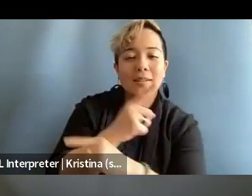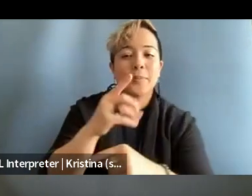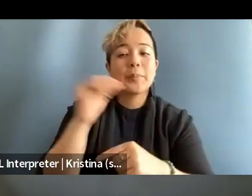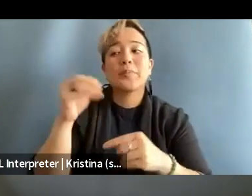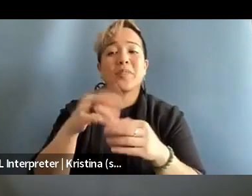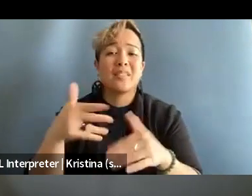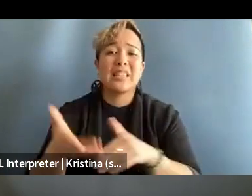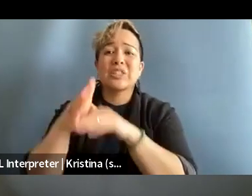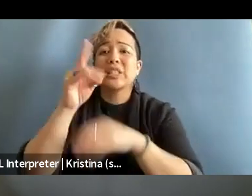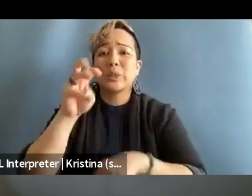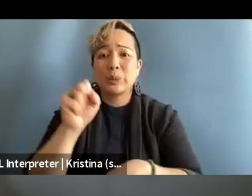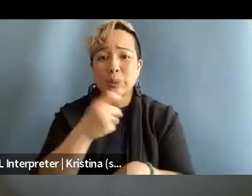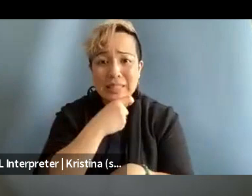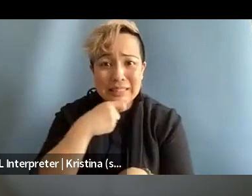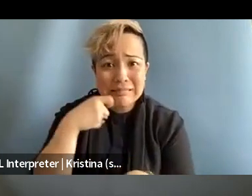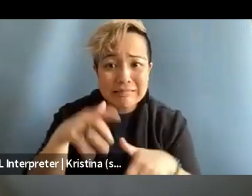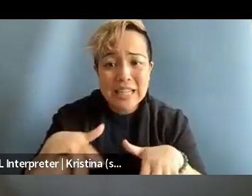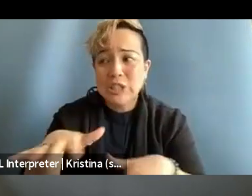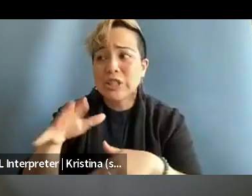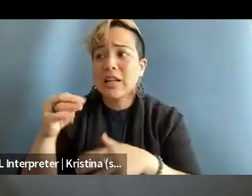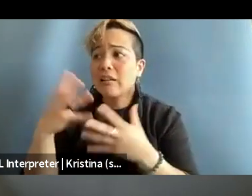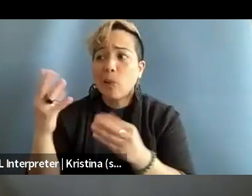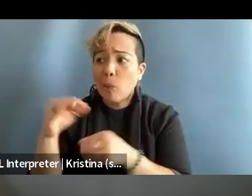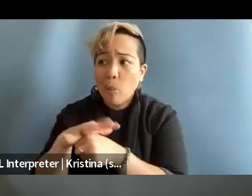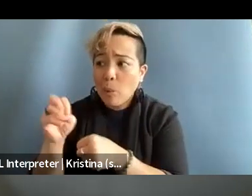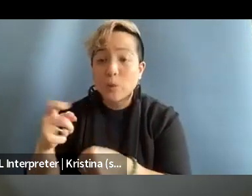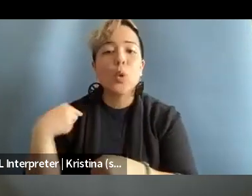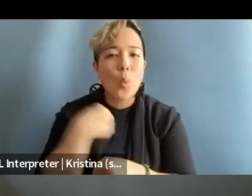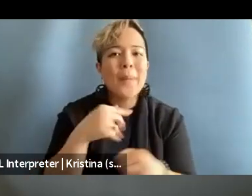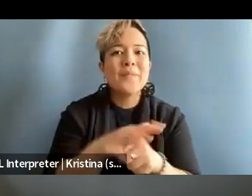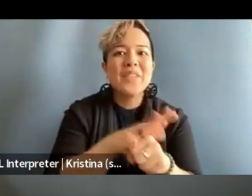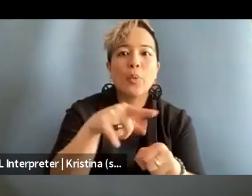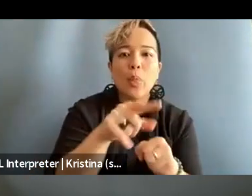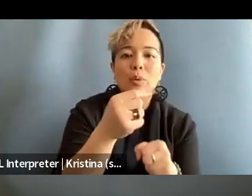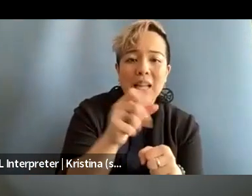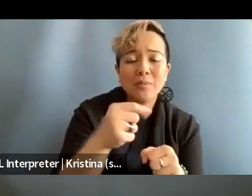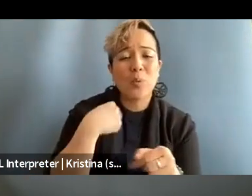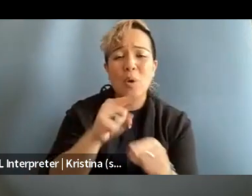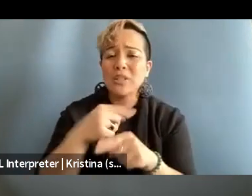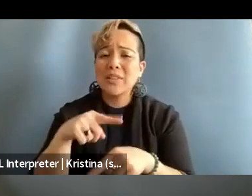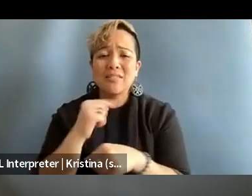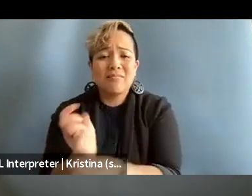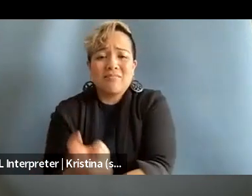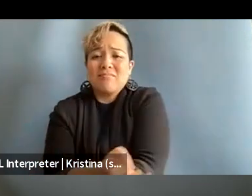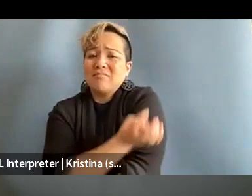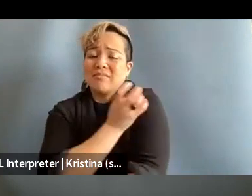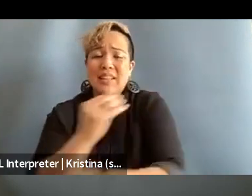with a lack of local news, we're the ones filling in those gaps. But there's also this chilling effect that we're not really talking about as much